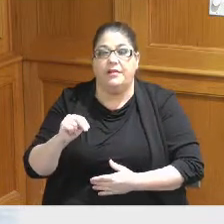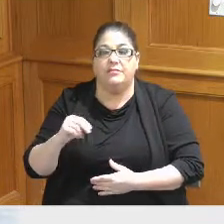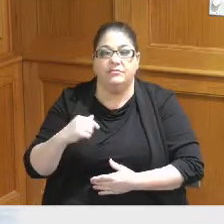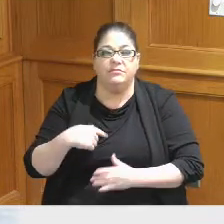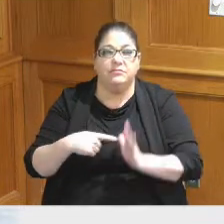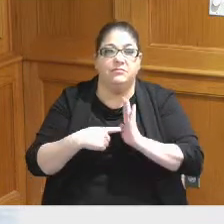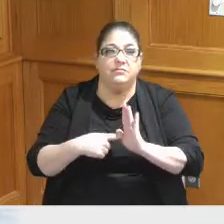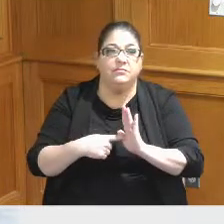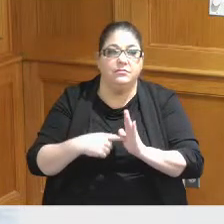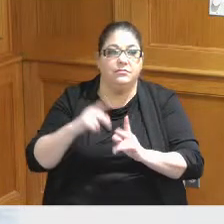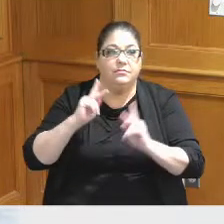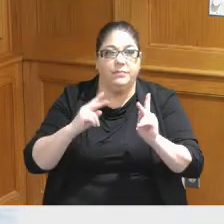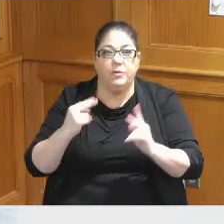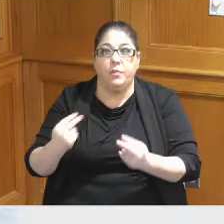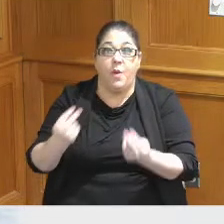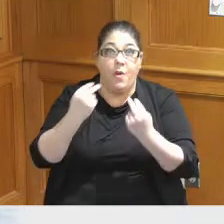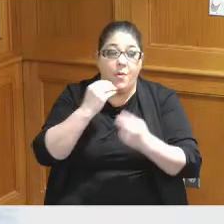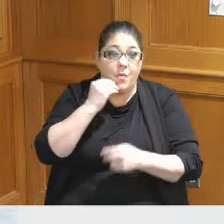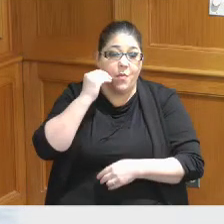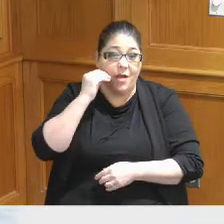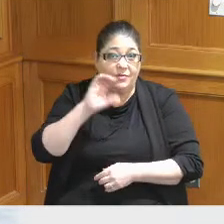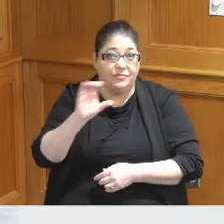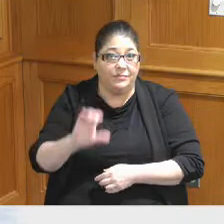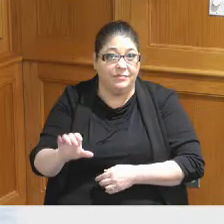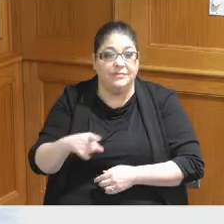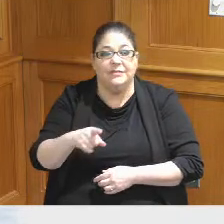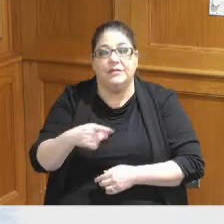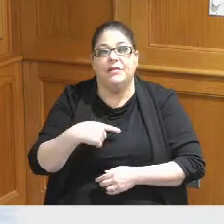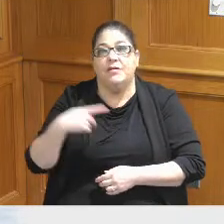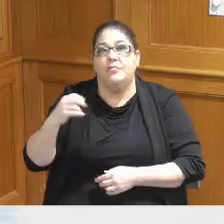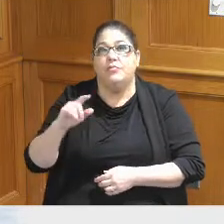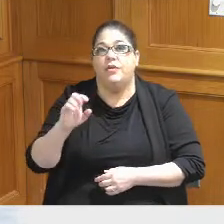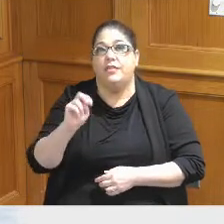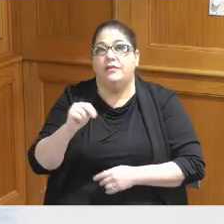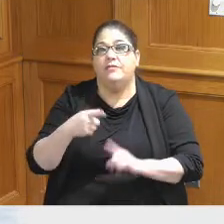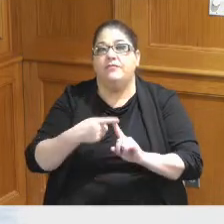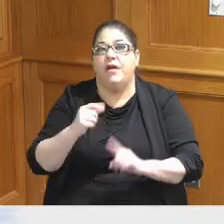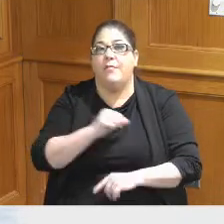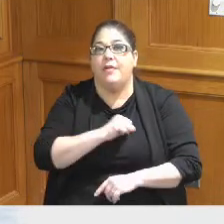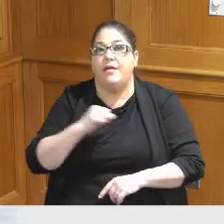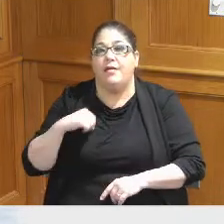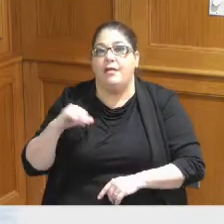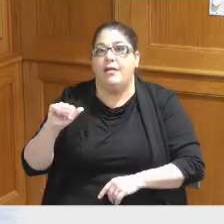for folks who may be watching at home Portman is an Atlanta-based development company they've been